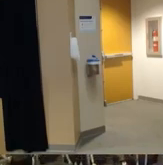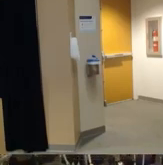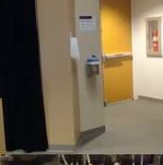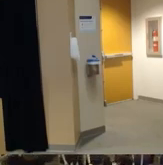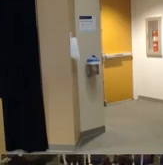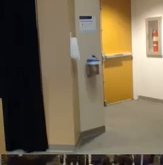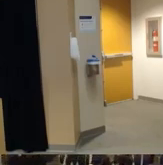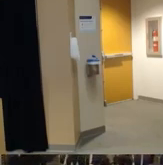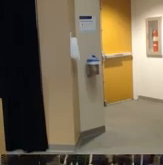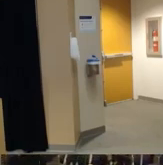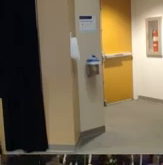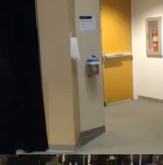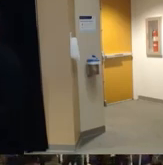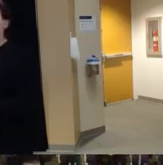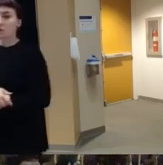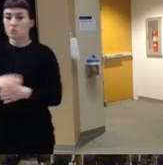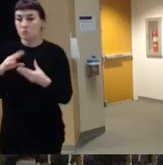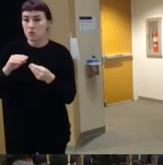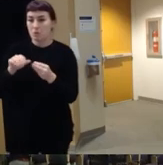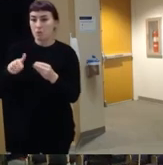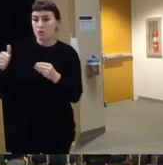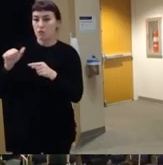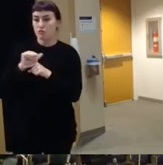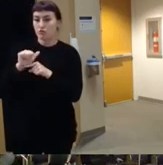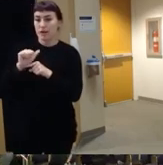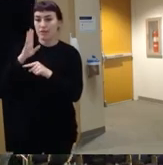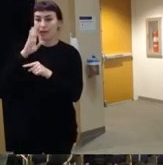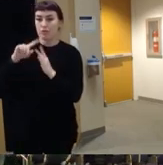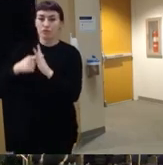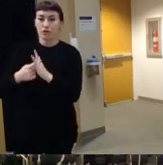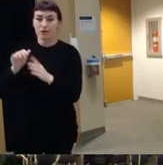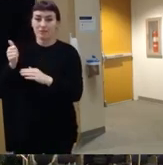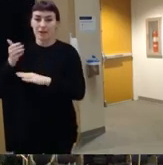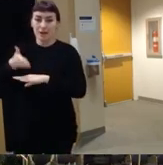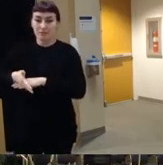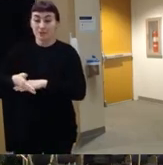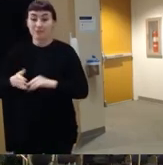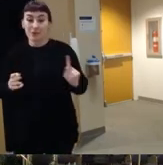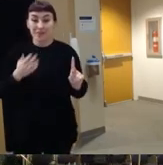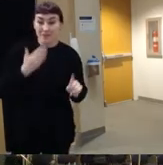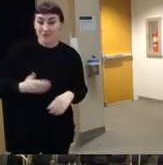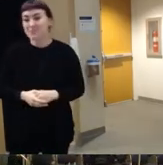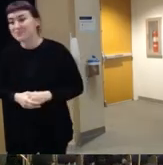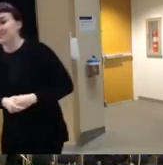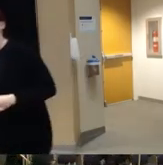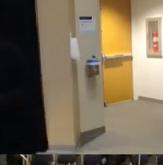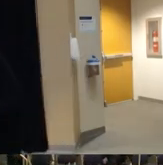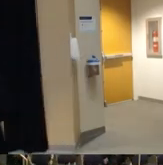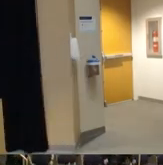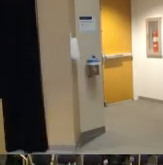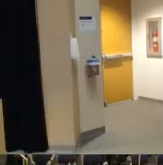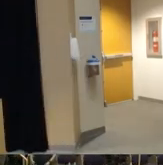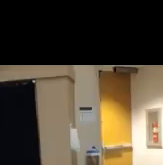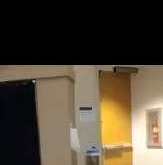quarter after so please take a bio break or whatever you need okay thank you thank you